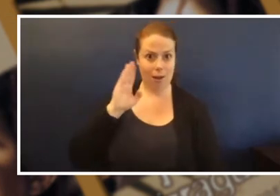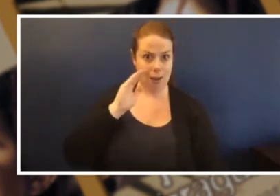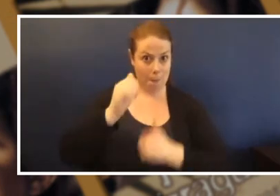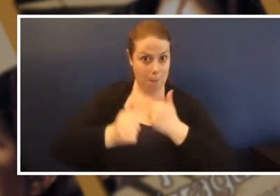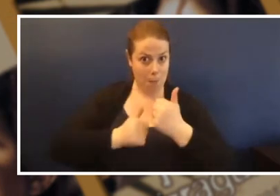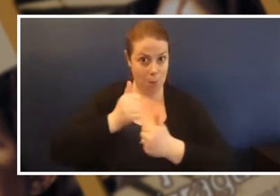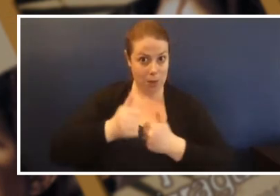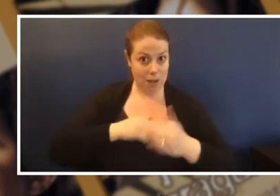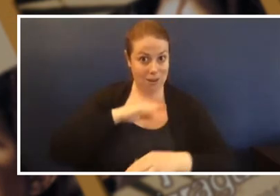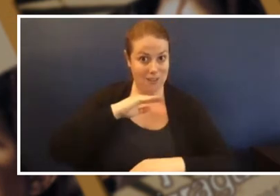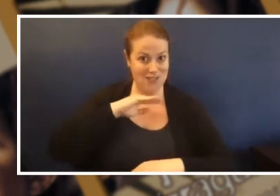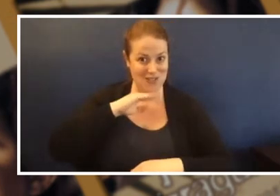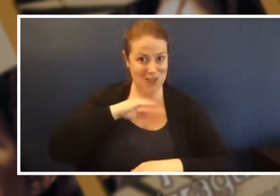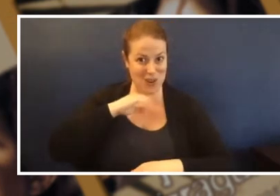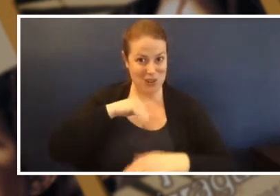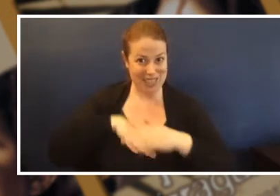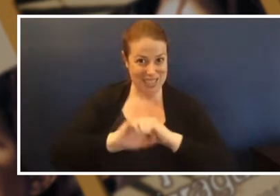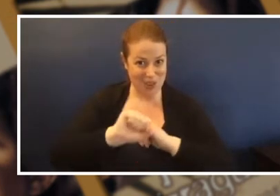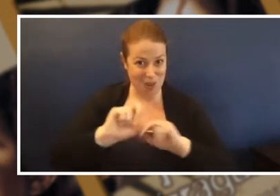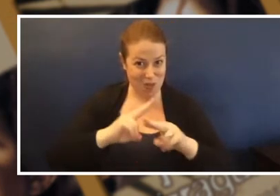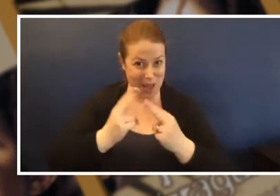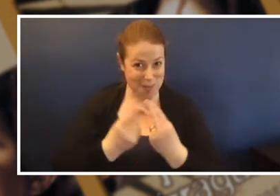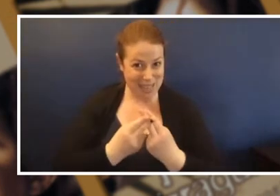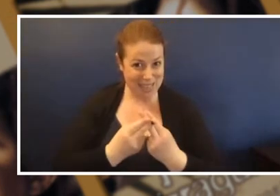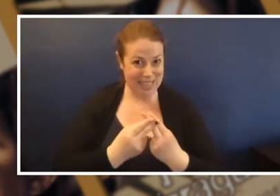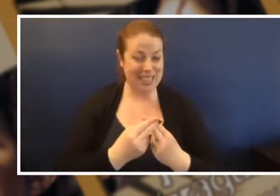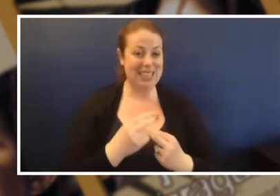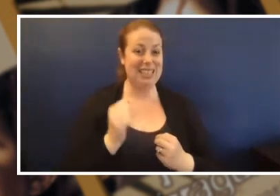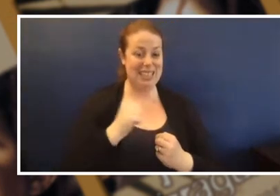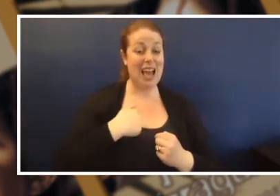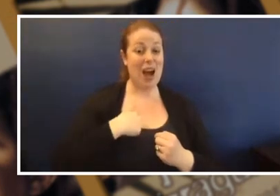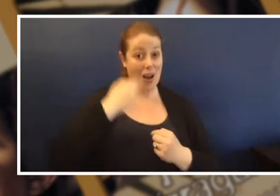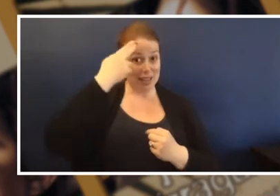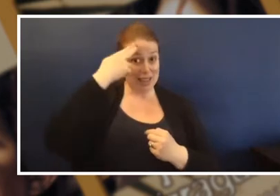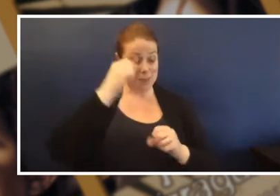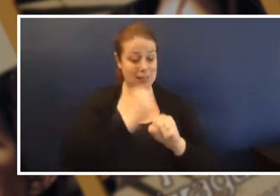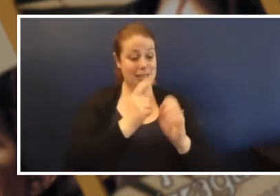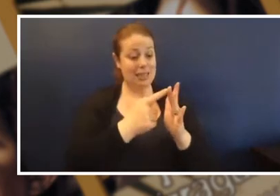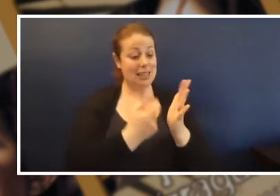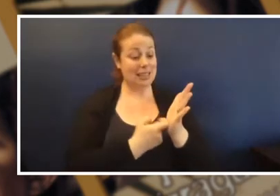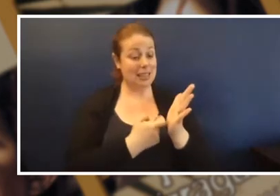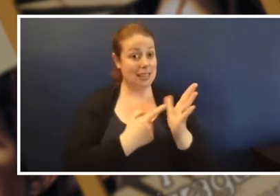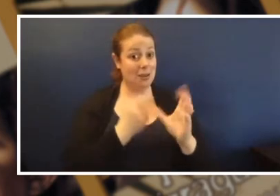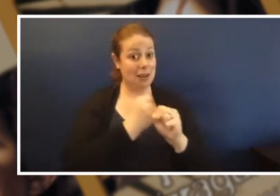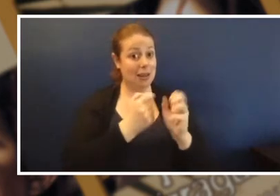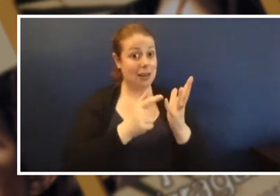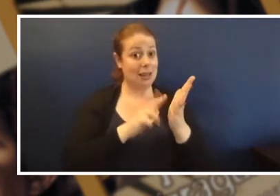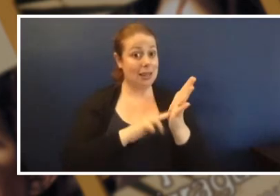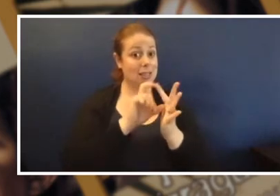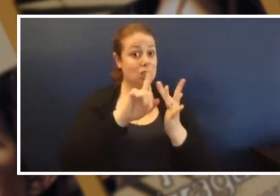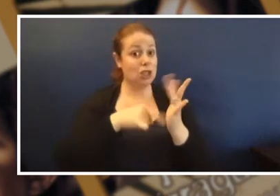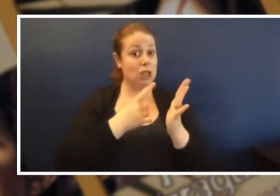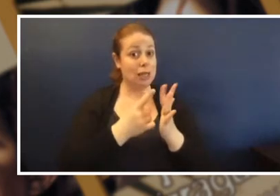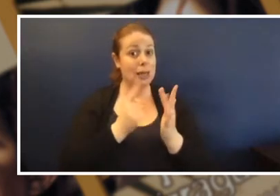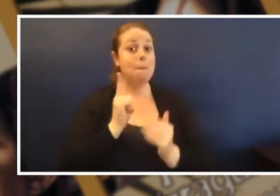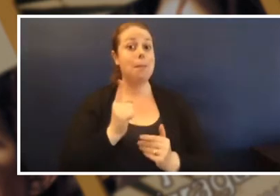gonna say, I called it kiriganji my sister's Chicky and Tony would call it disgusting